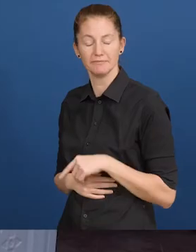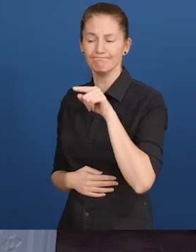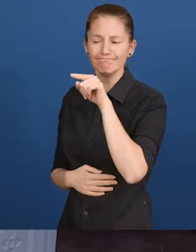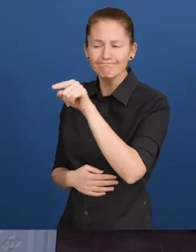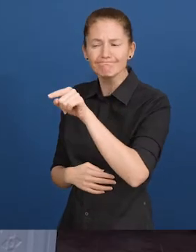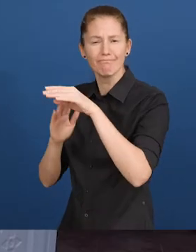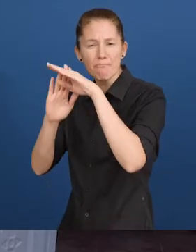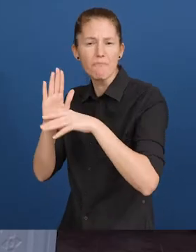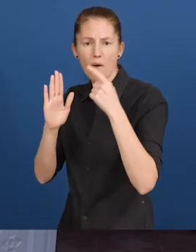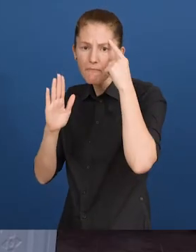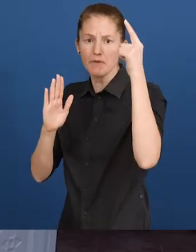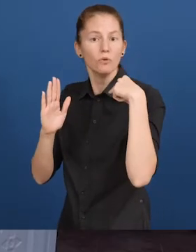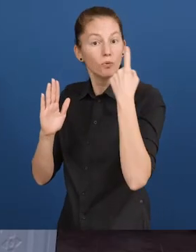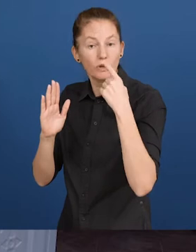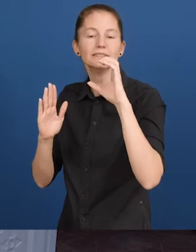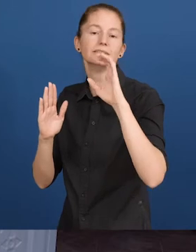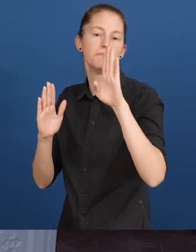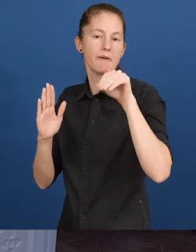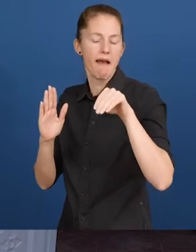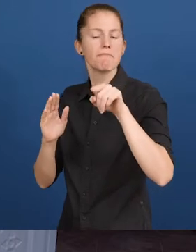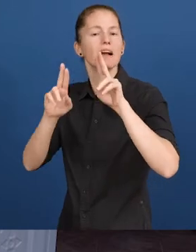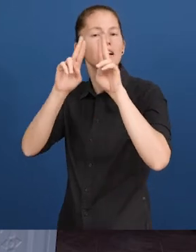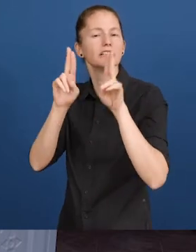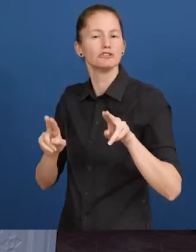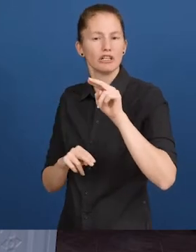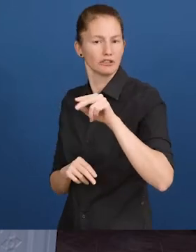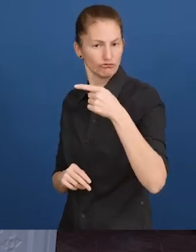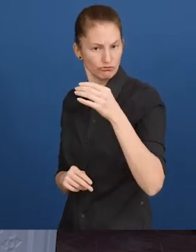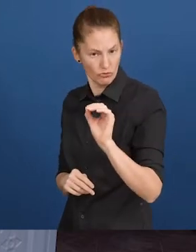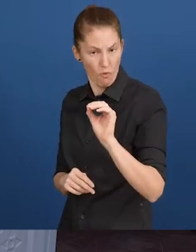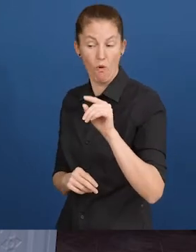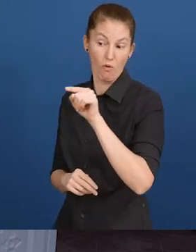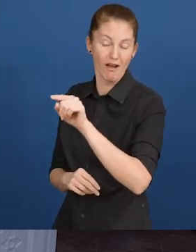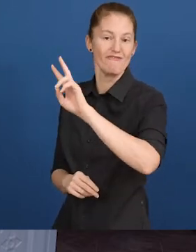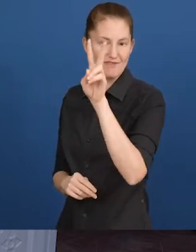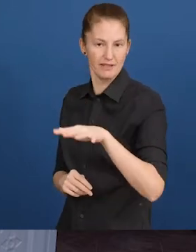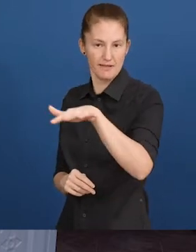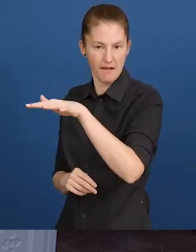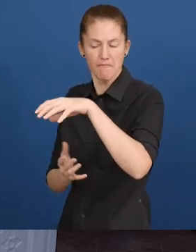The Disability Inclusive Risk Reduction programme was initiated by CBM,